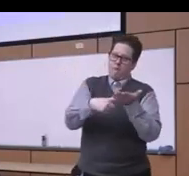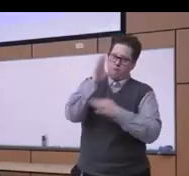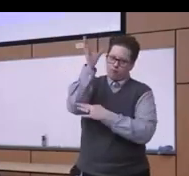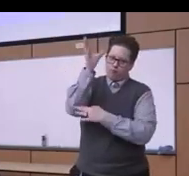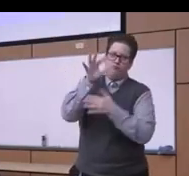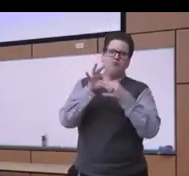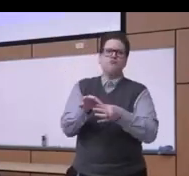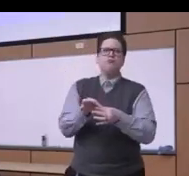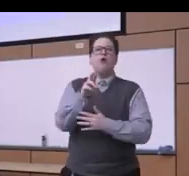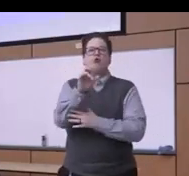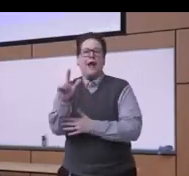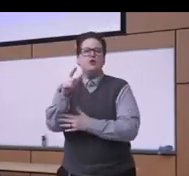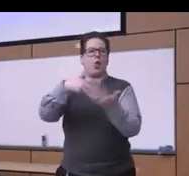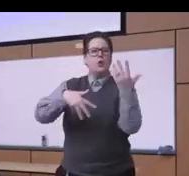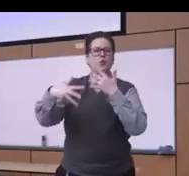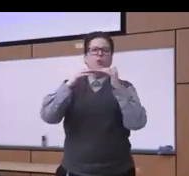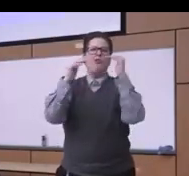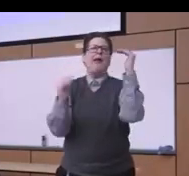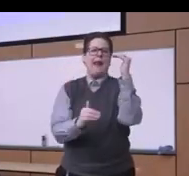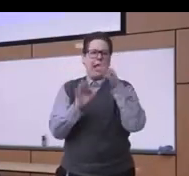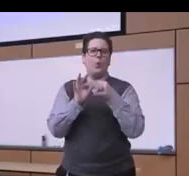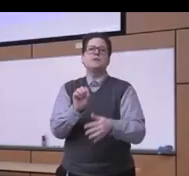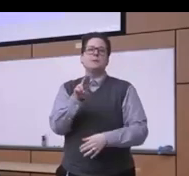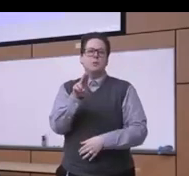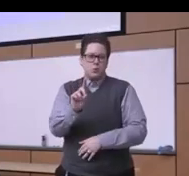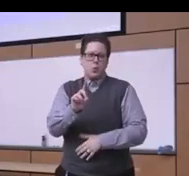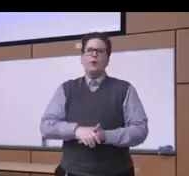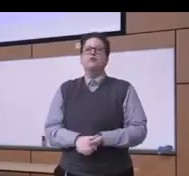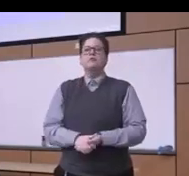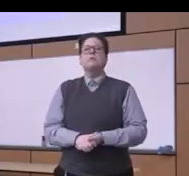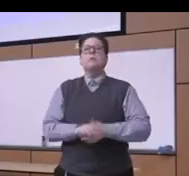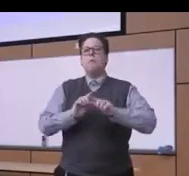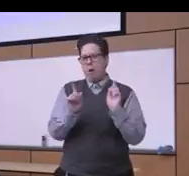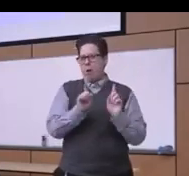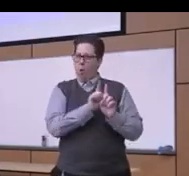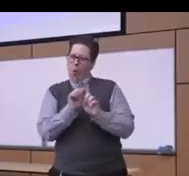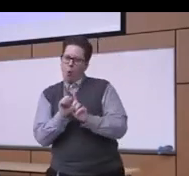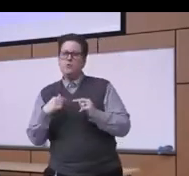racial and social inequities and substance use disorders but I would like to really you know